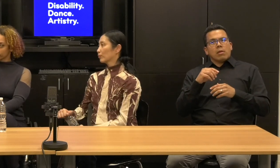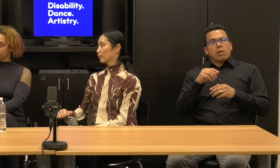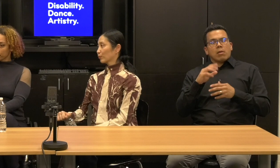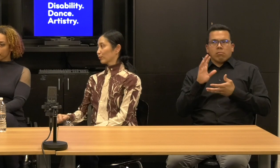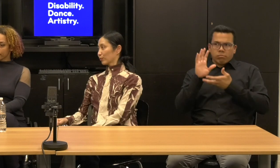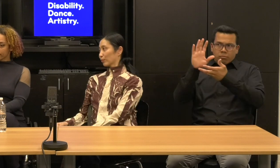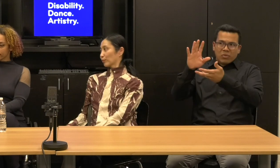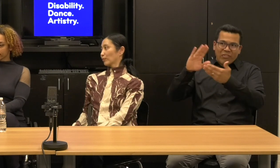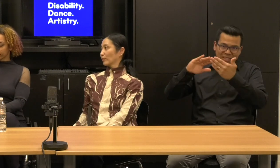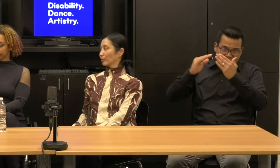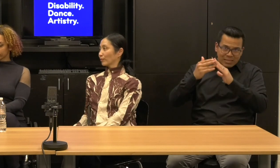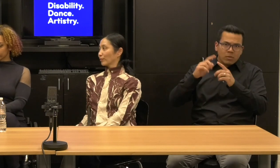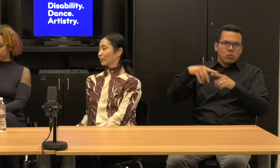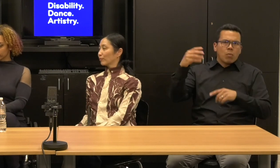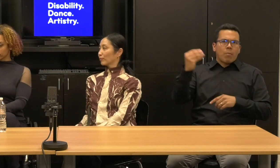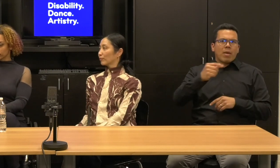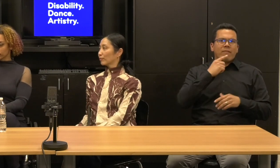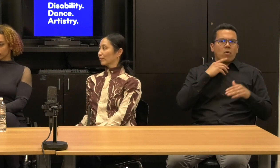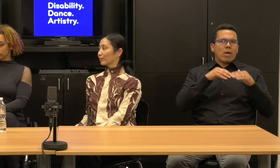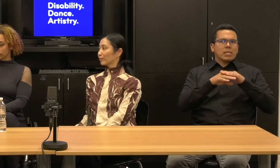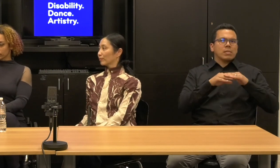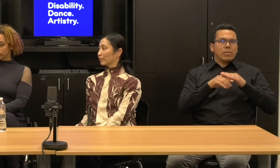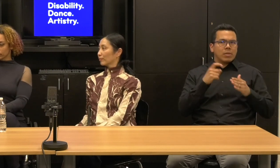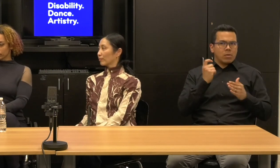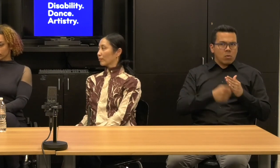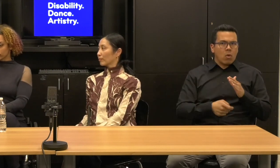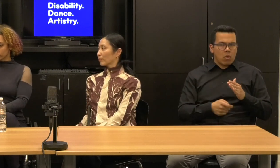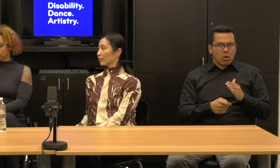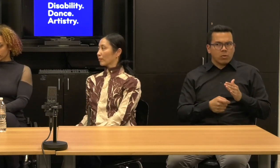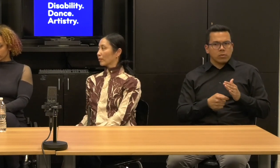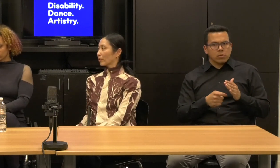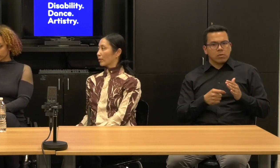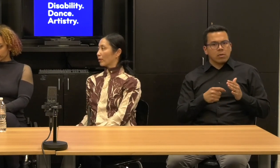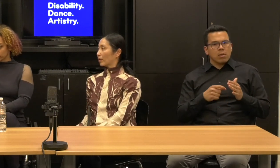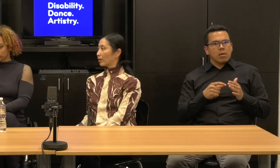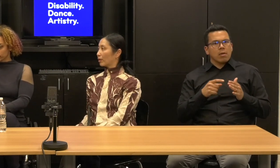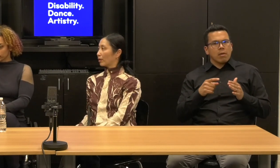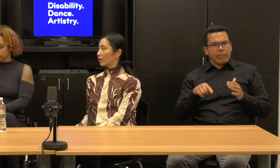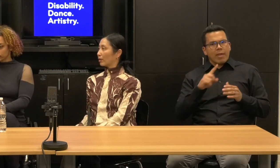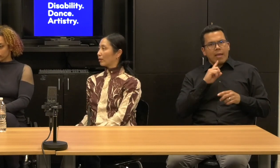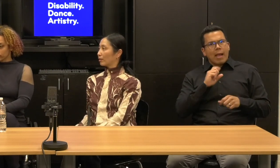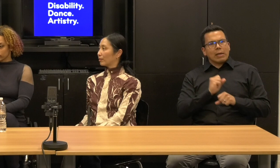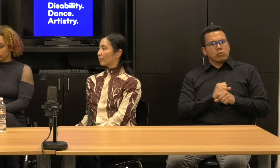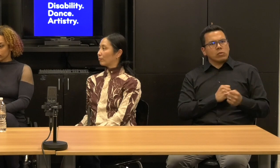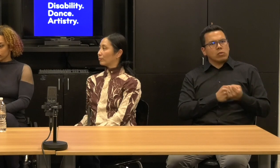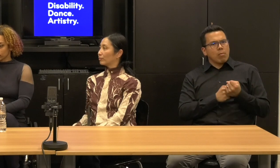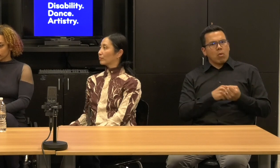Um, uh, so that they, you know, uh, actually support disability artistry as it happens